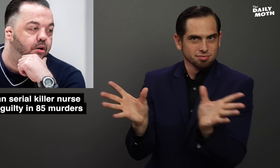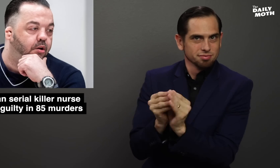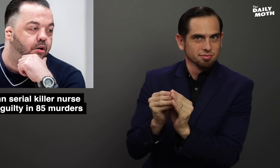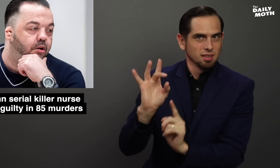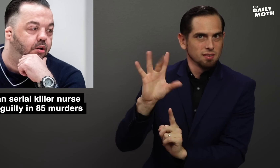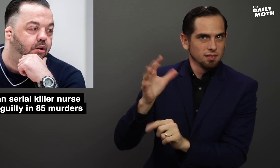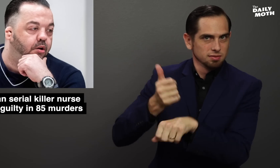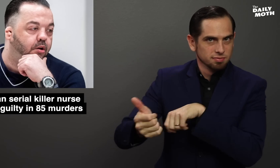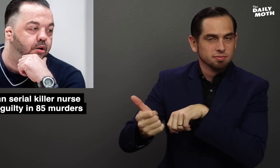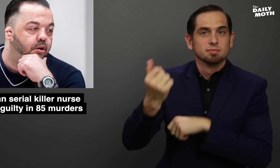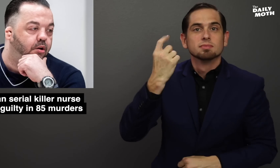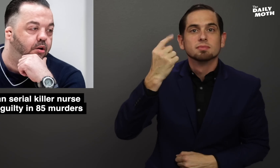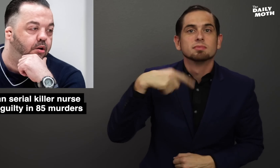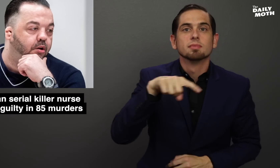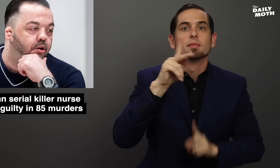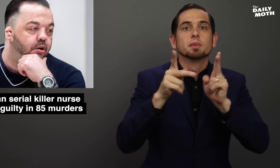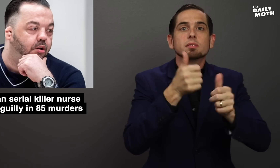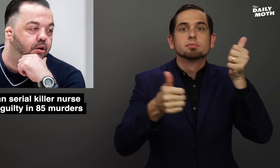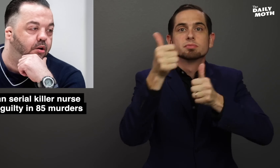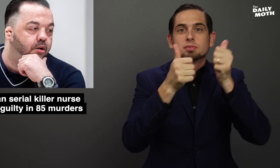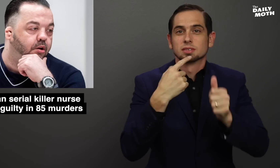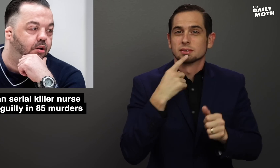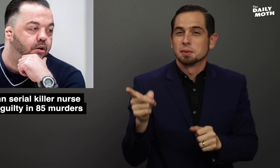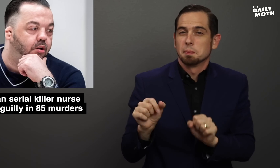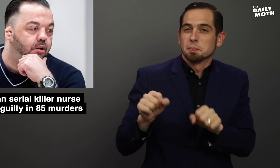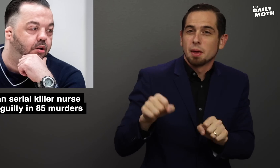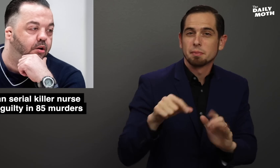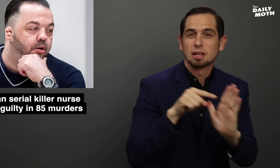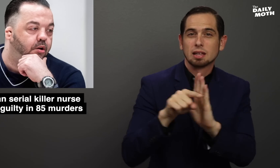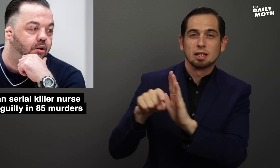He was charged with 85 deaths, but officials say he might have